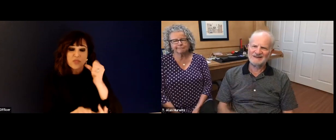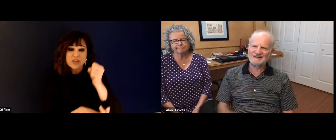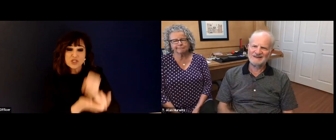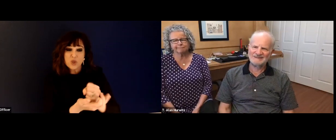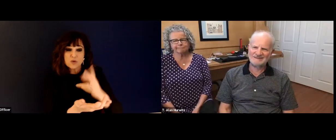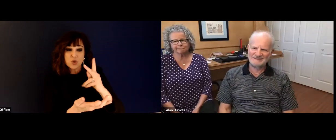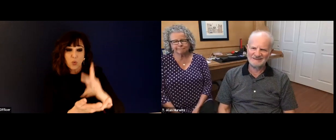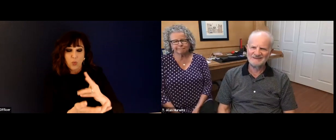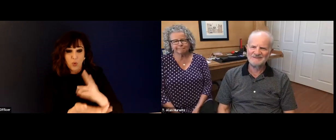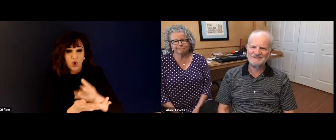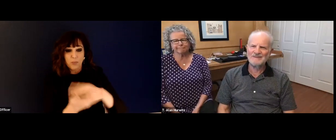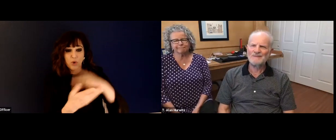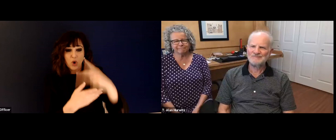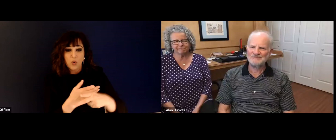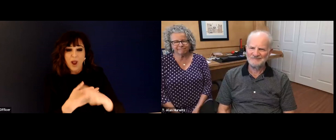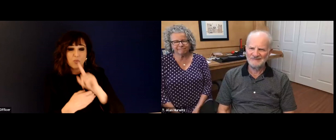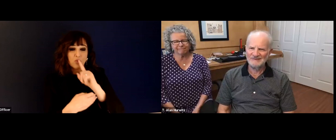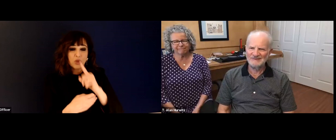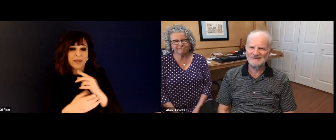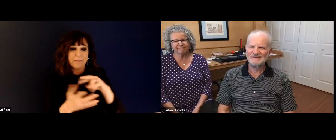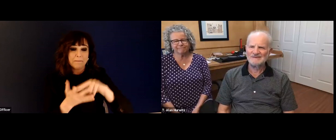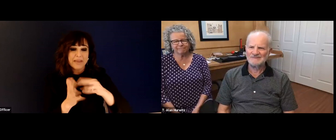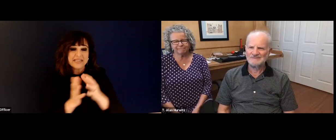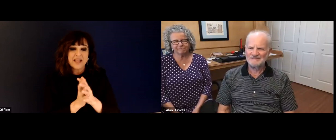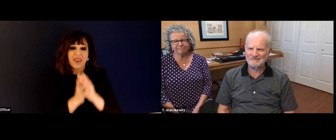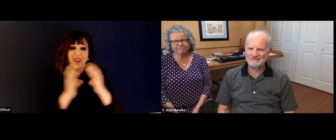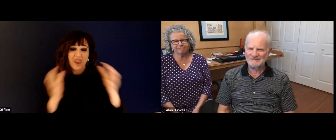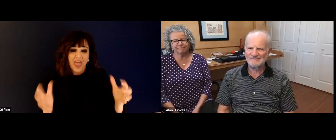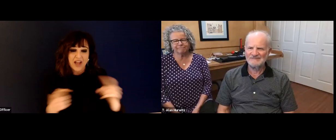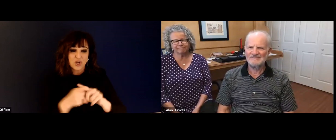to Could you share your experience of the dissolving the